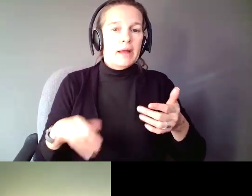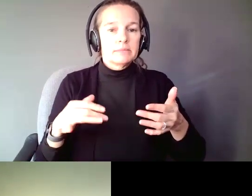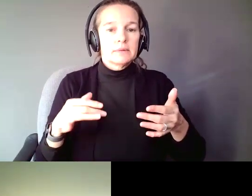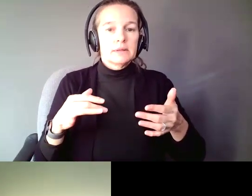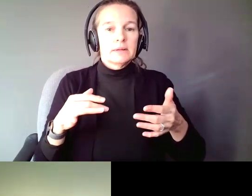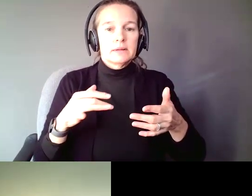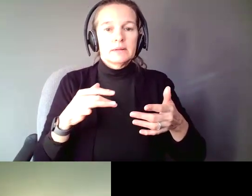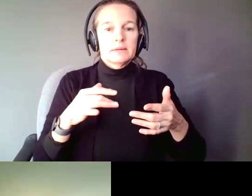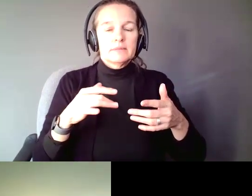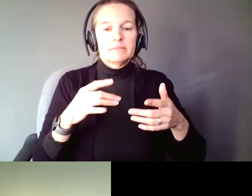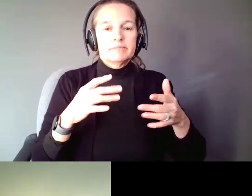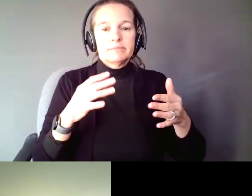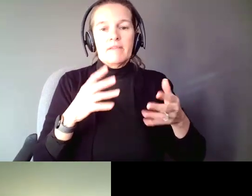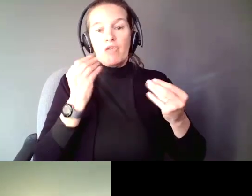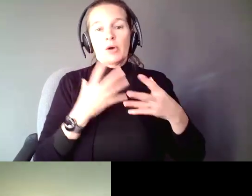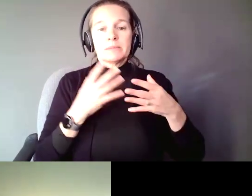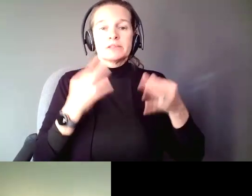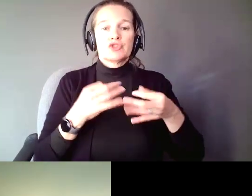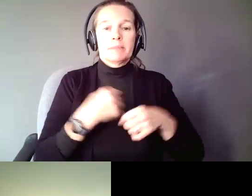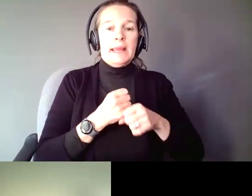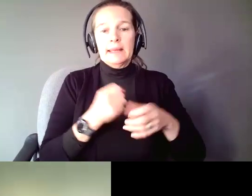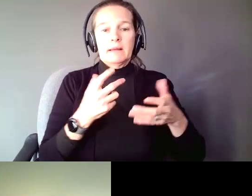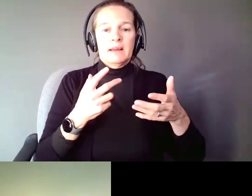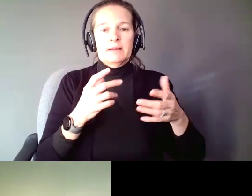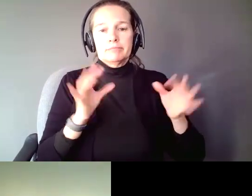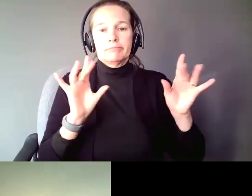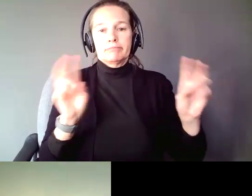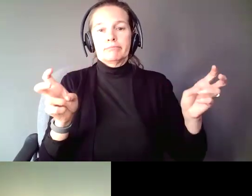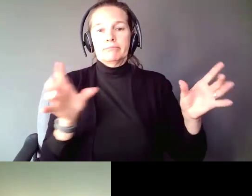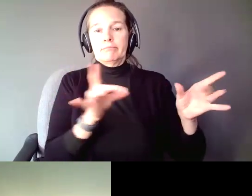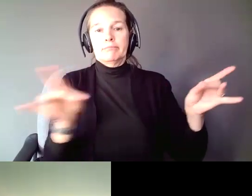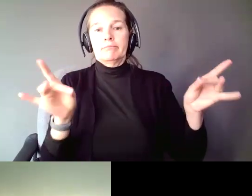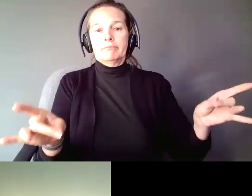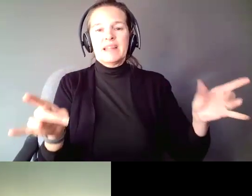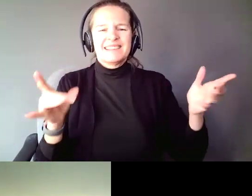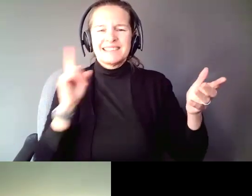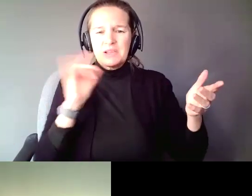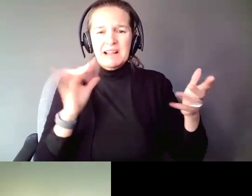But in actuality, it is just life, its just getting information and making decisions.